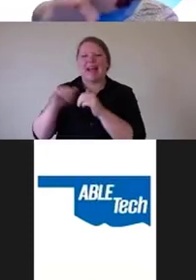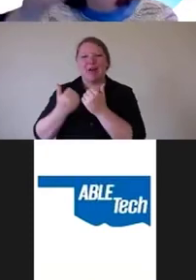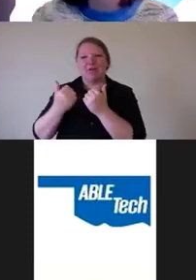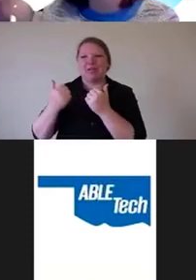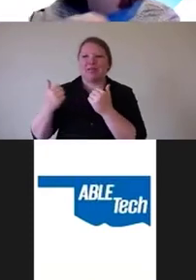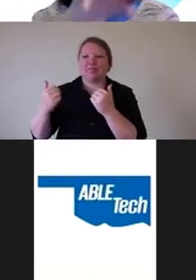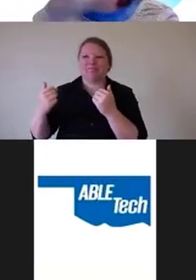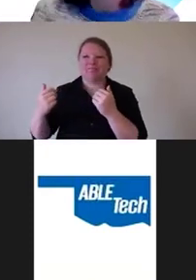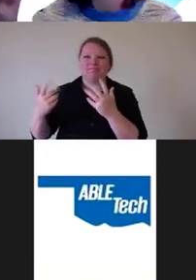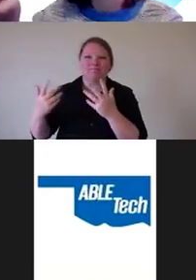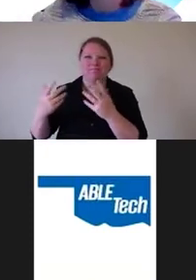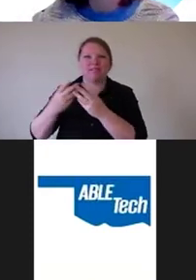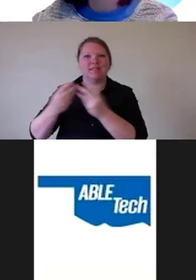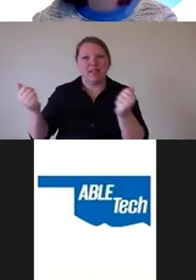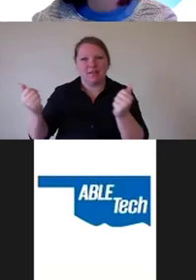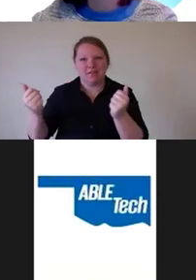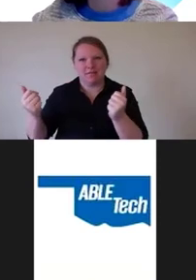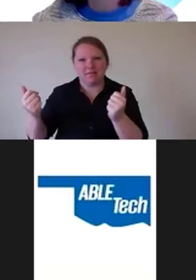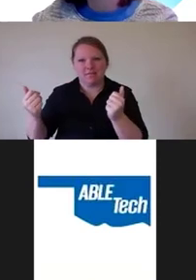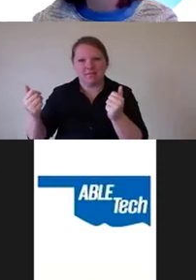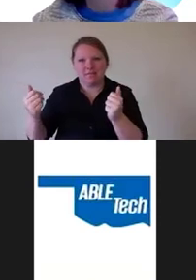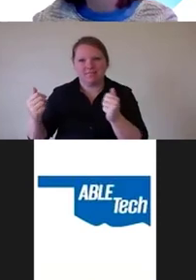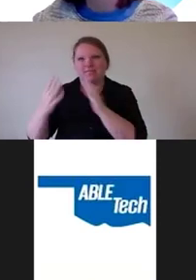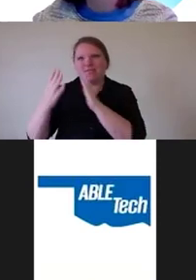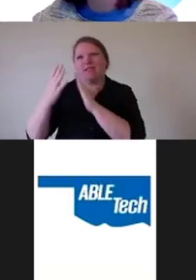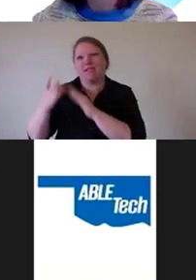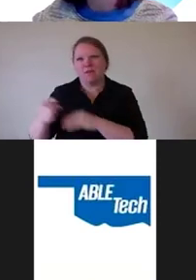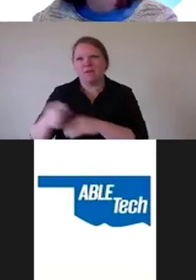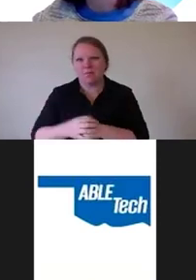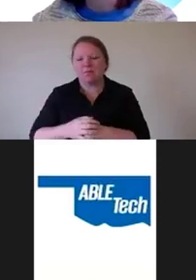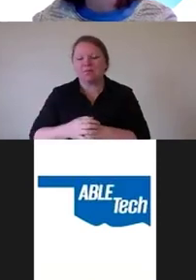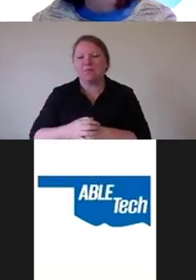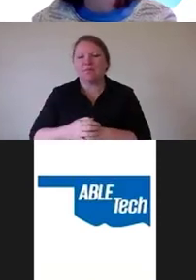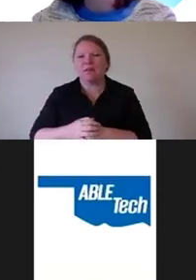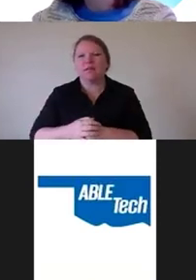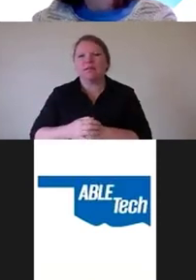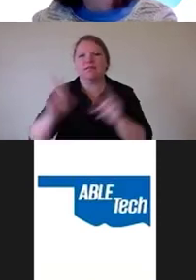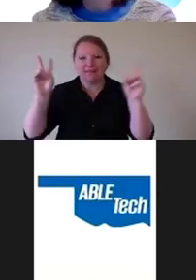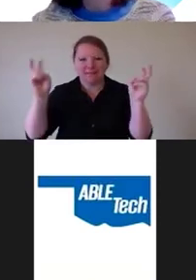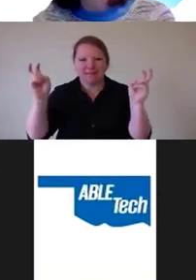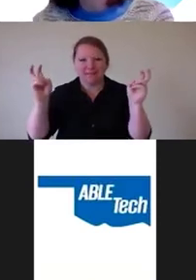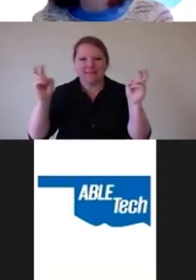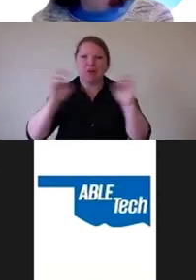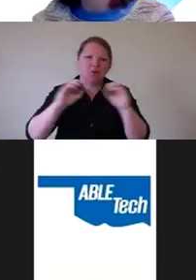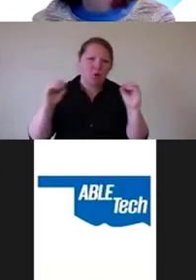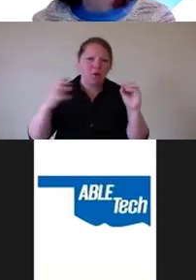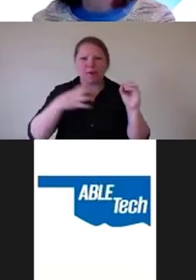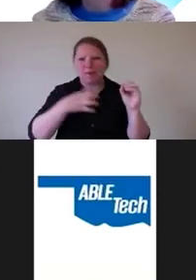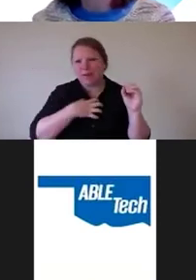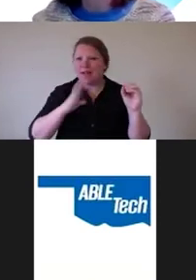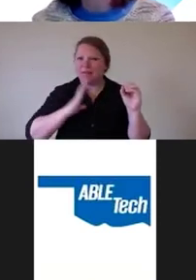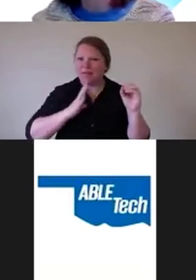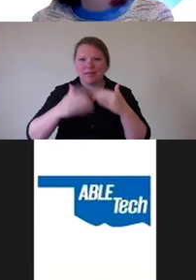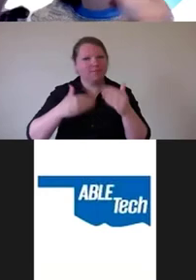no complaints being a logical fallacy is one of them. Yes. Adrian Rosselli. Oh, my God.